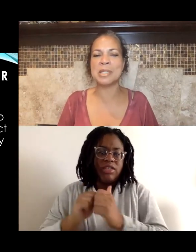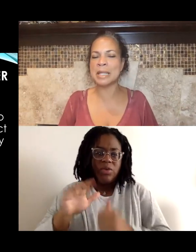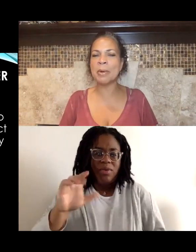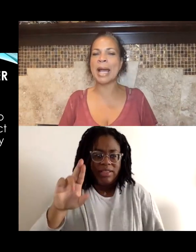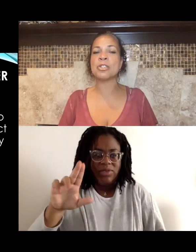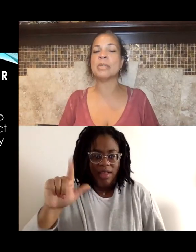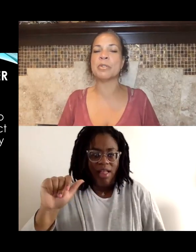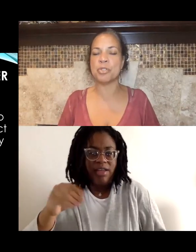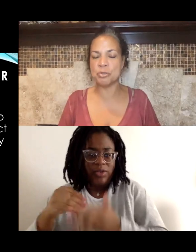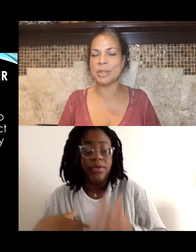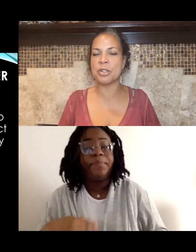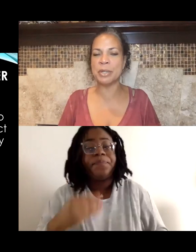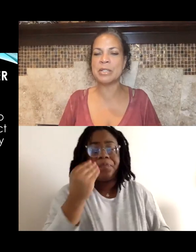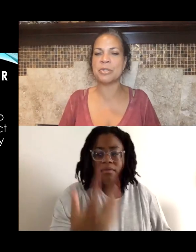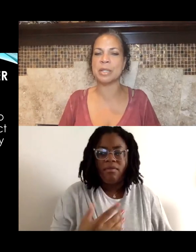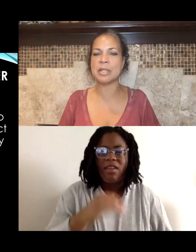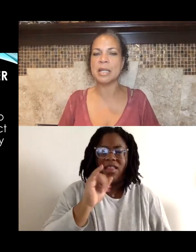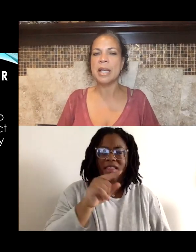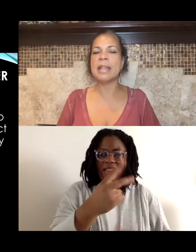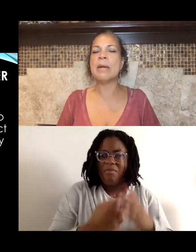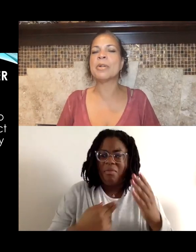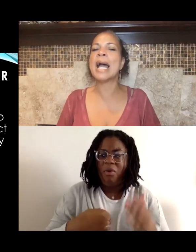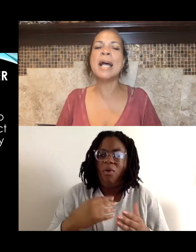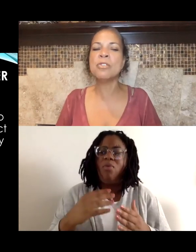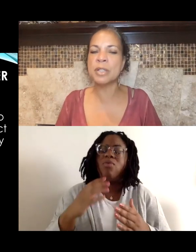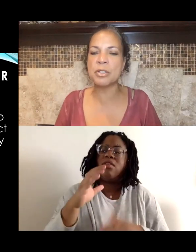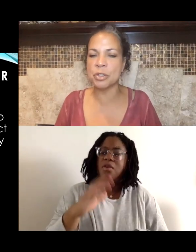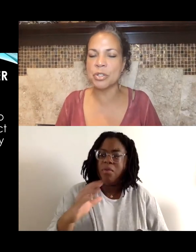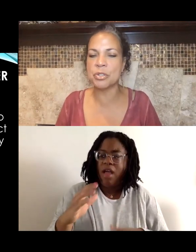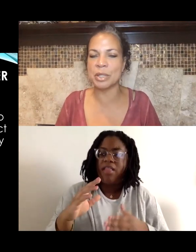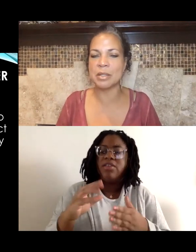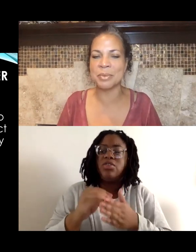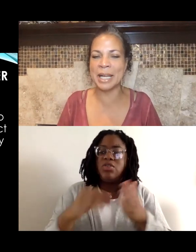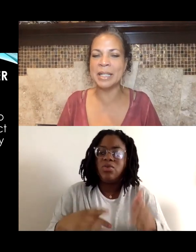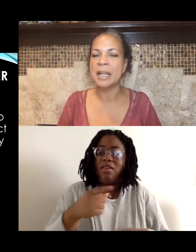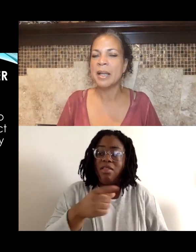and they were actually returning students. They were non-traditional students,